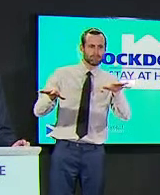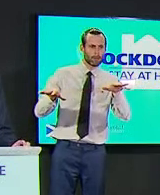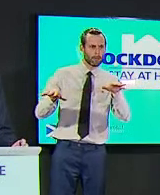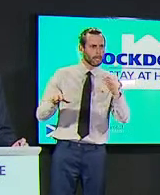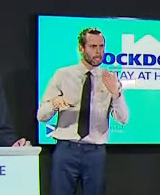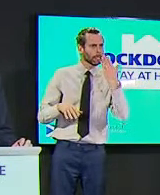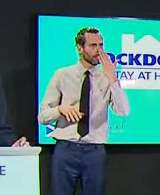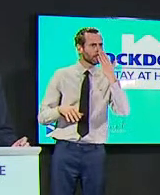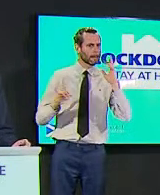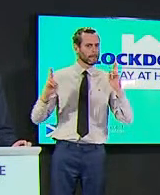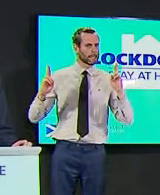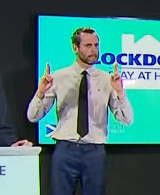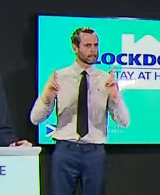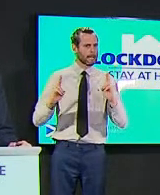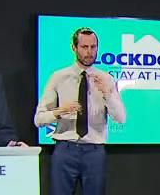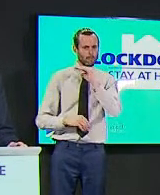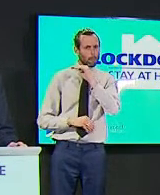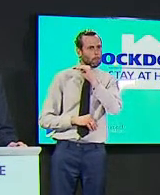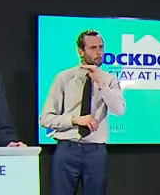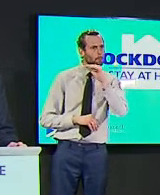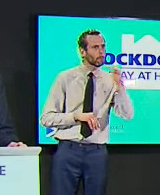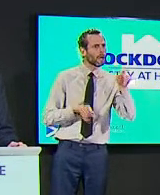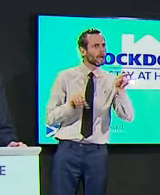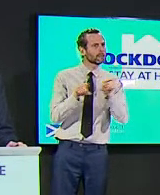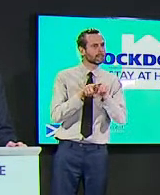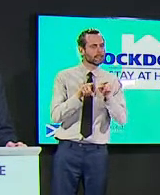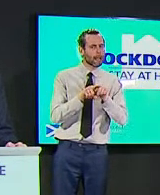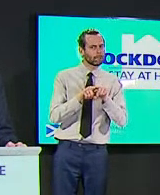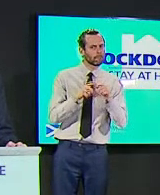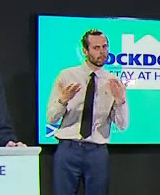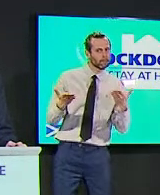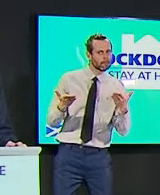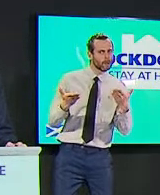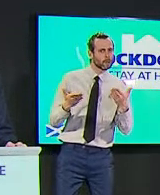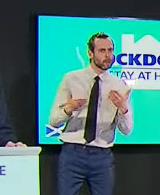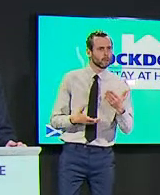and it's been there for the last few weeks um i'm wondering how that chimes with these new figures